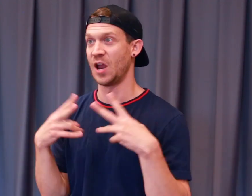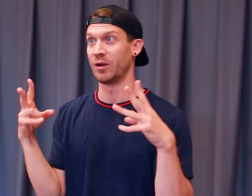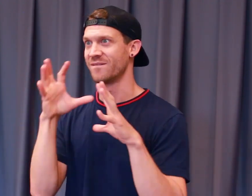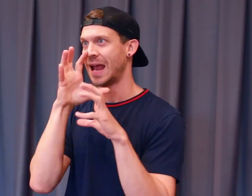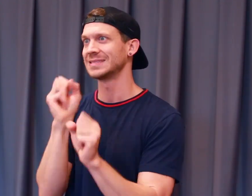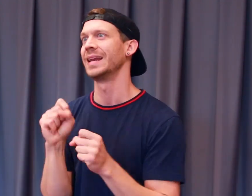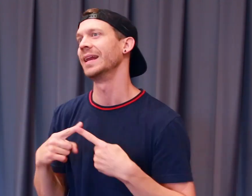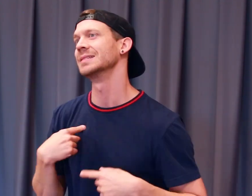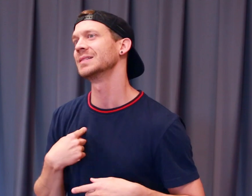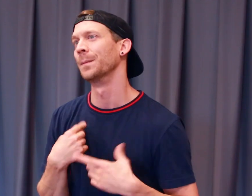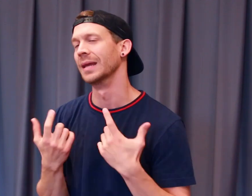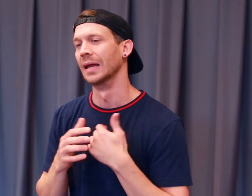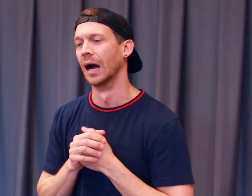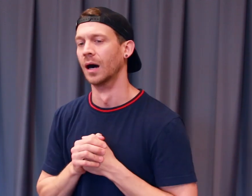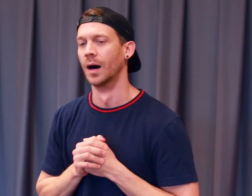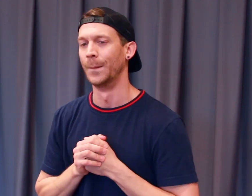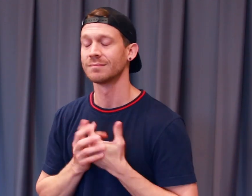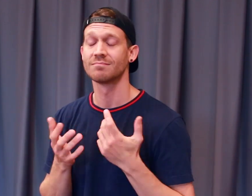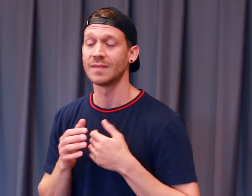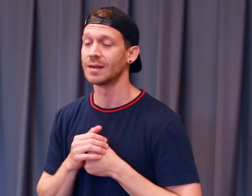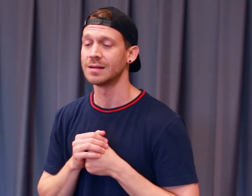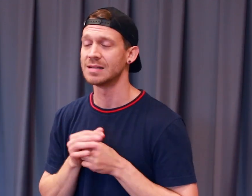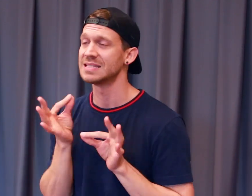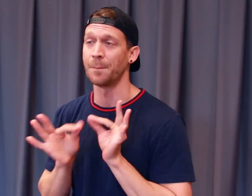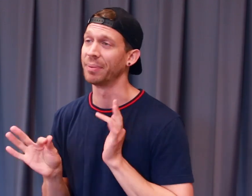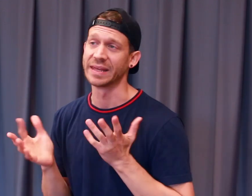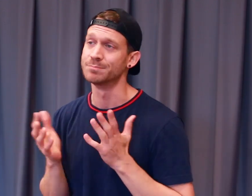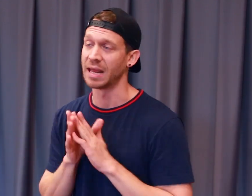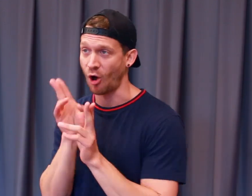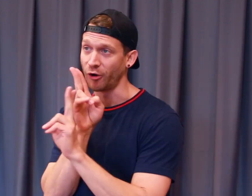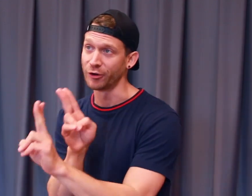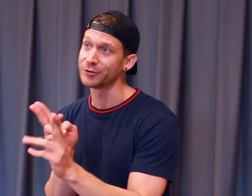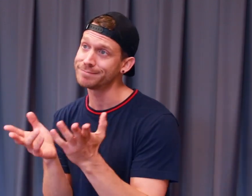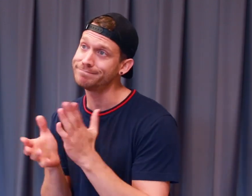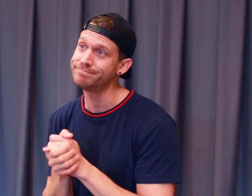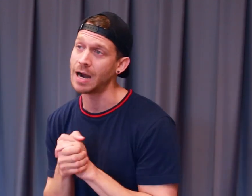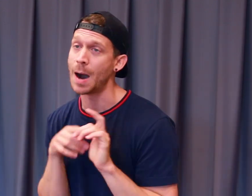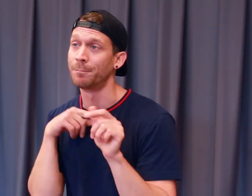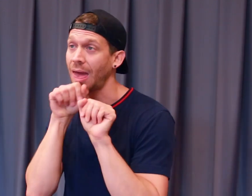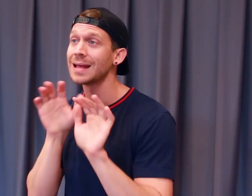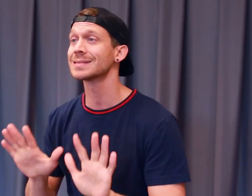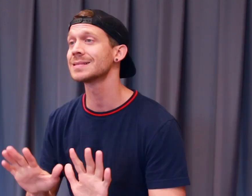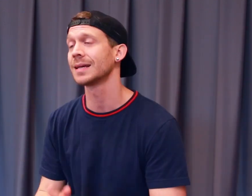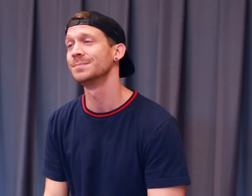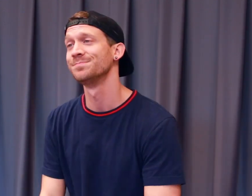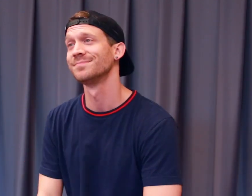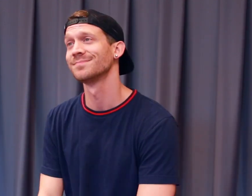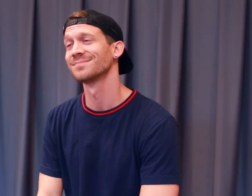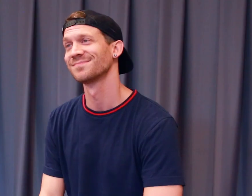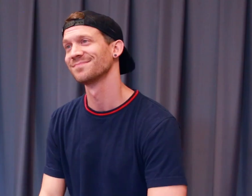was very fascinating to me. Simply an honor and I'm blessed.